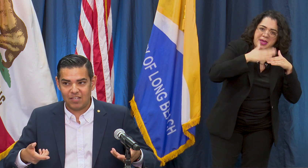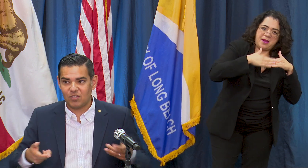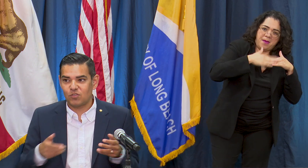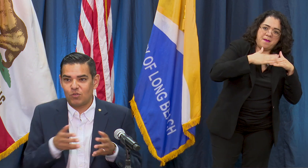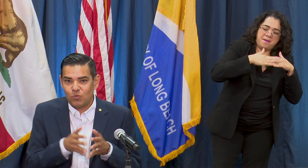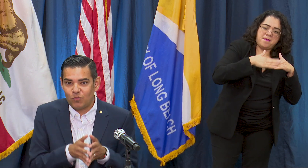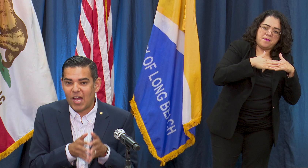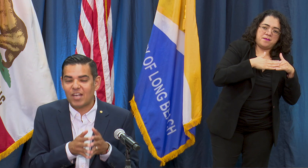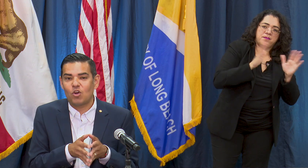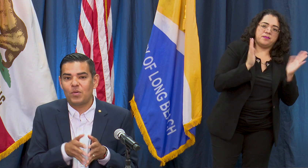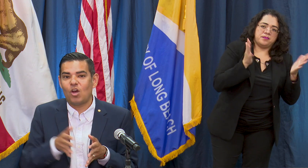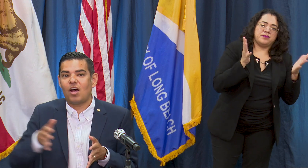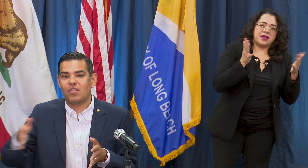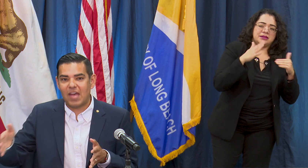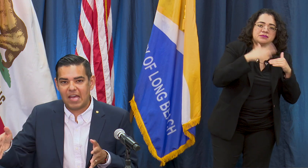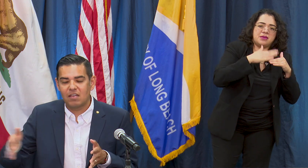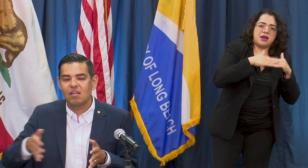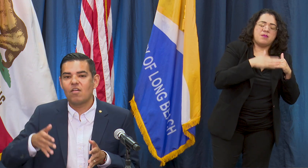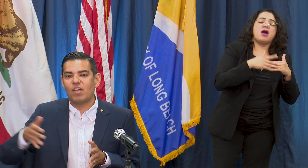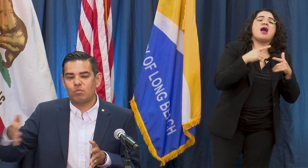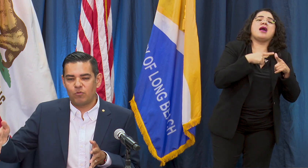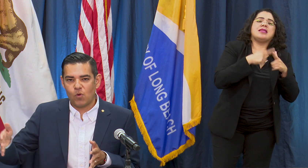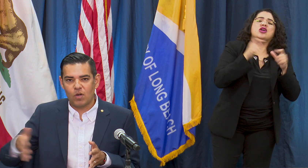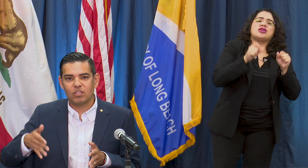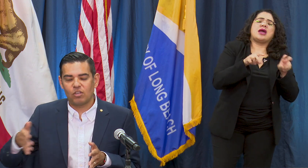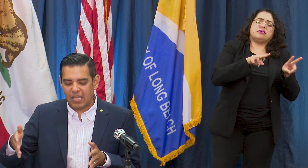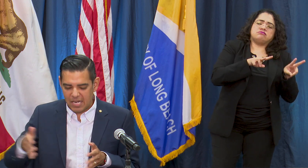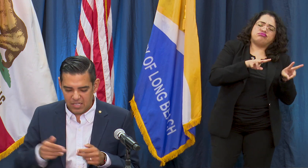and so you've got to go beyond that as we move forward to look at any